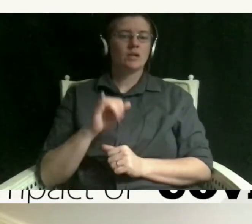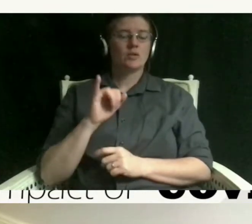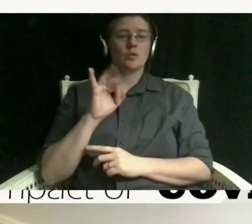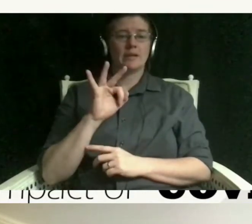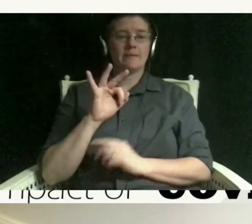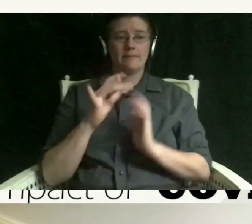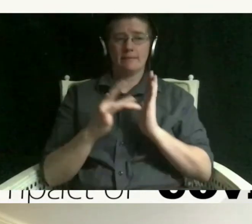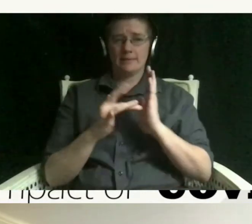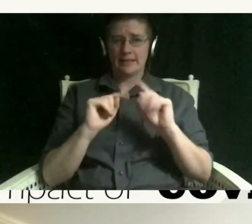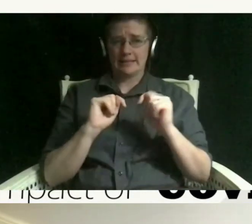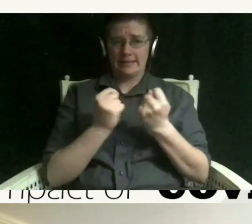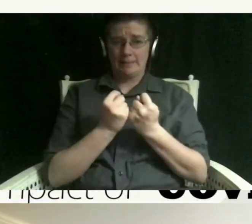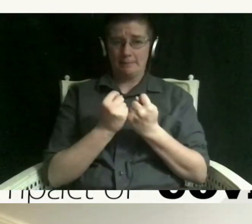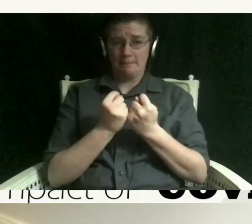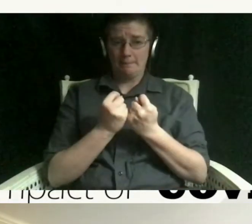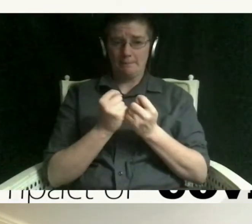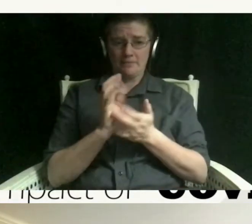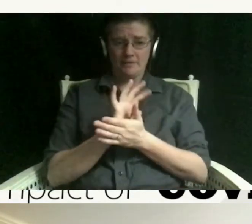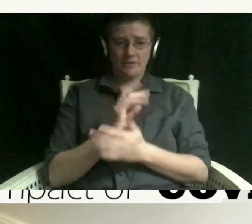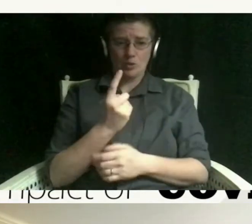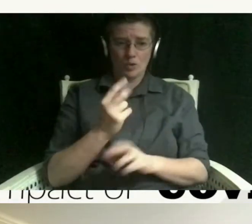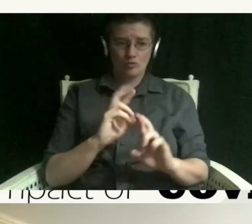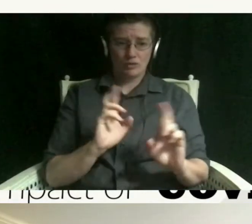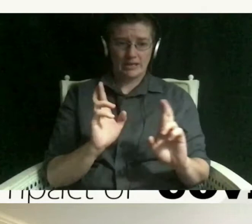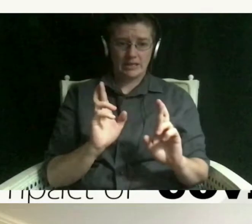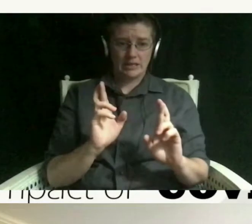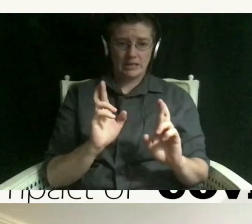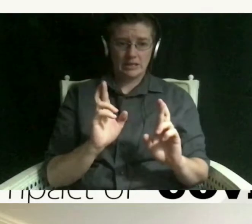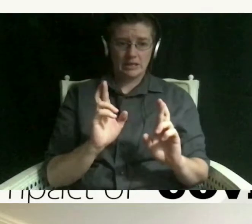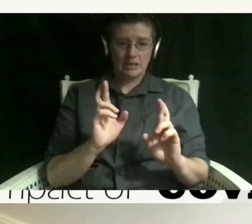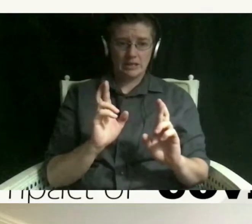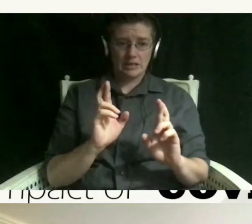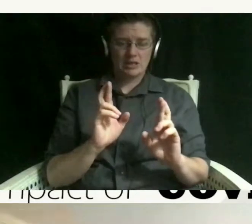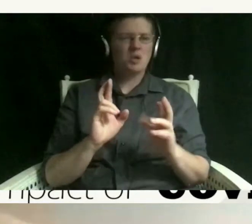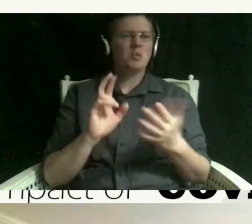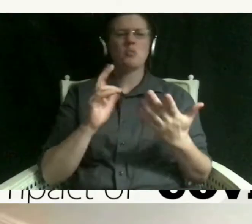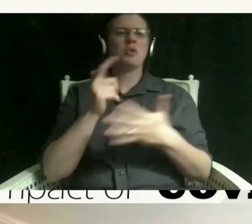um we can we can do them out of order actually we can start number three that's fine